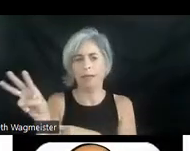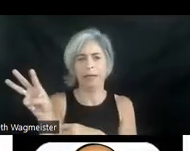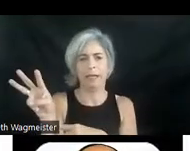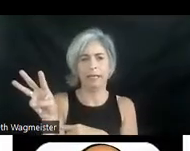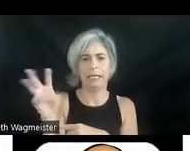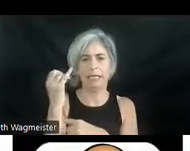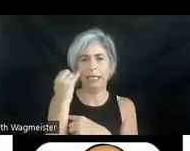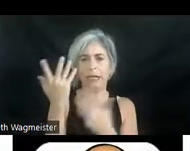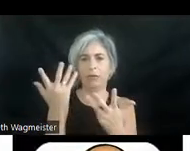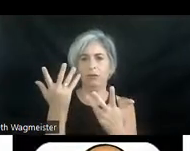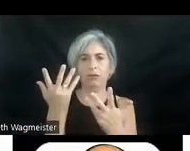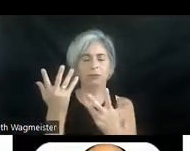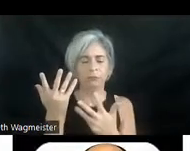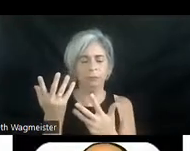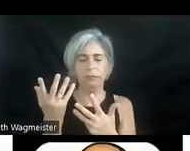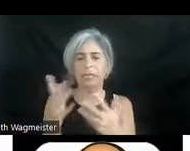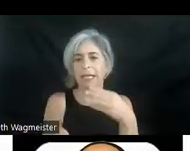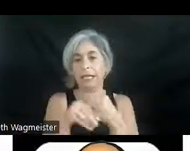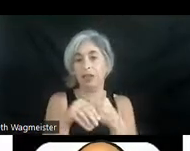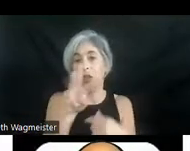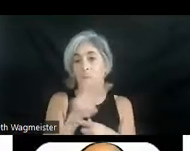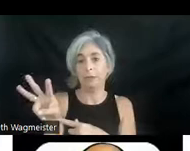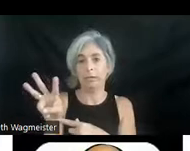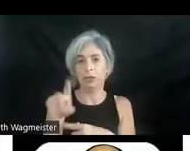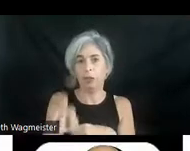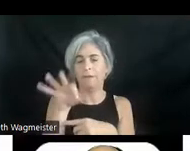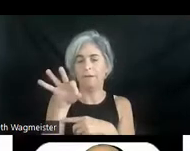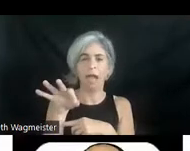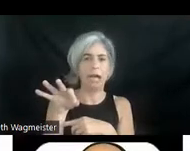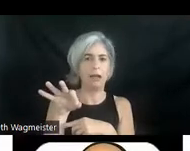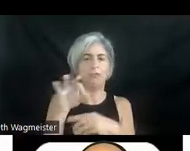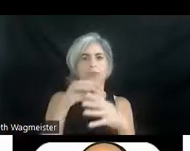golly in addition to the website where you can find out all about description, what's